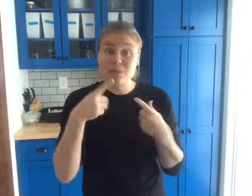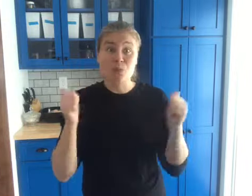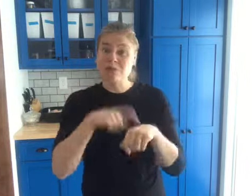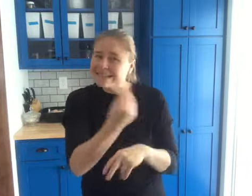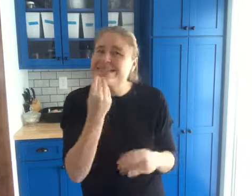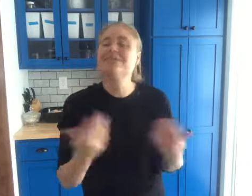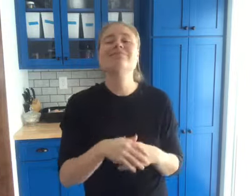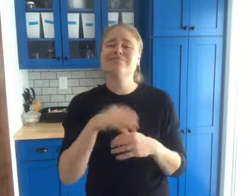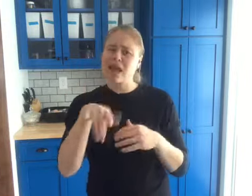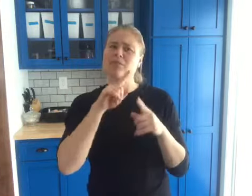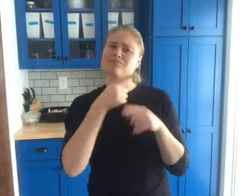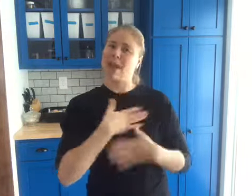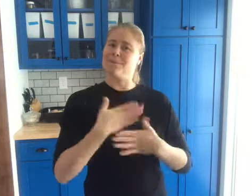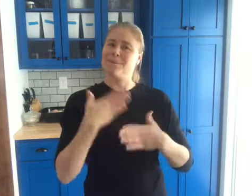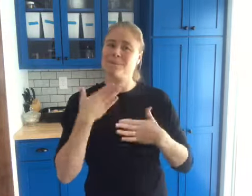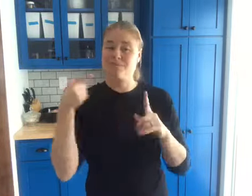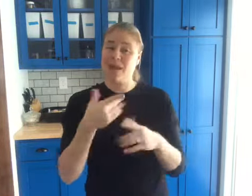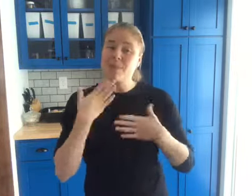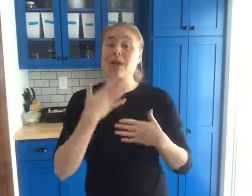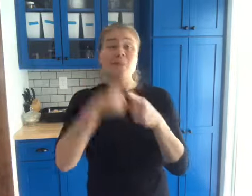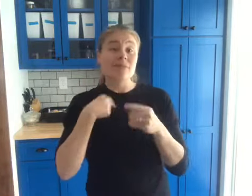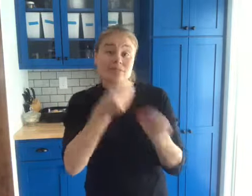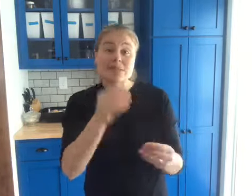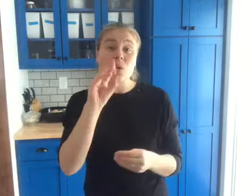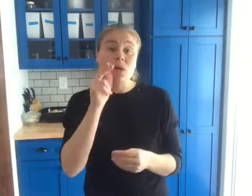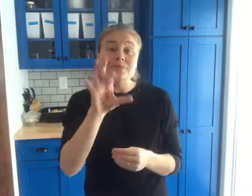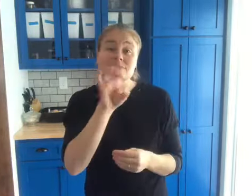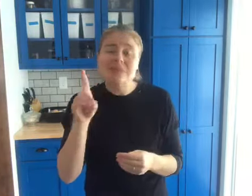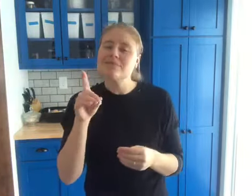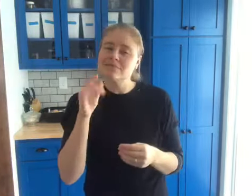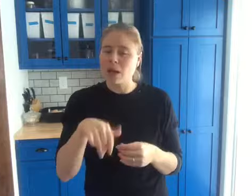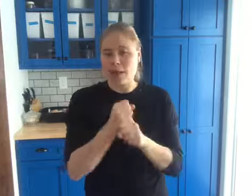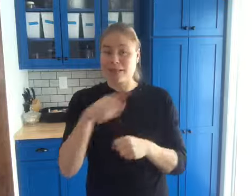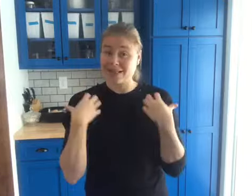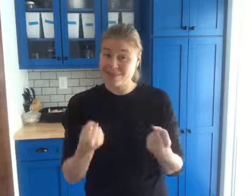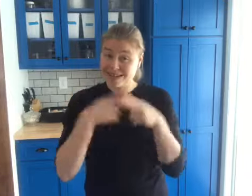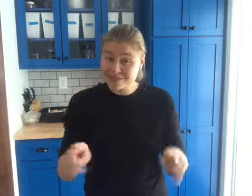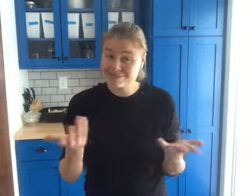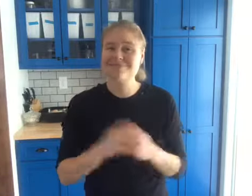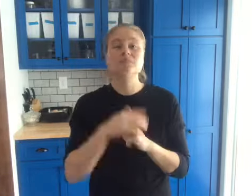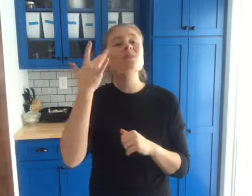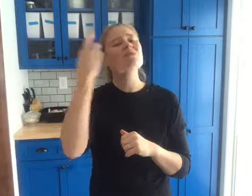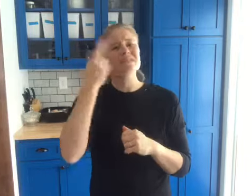They are happy layers, plus I feed them organic layer feed. Which made them to lay healthy eggs!